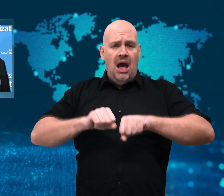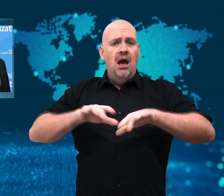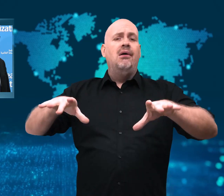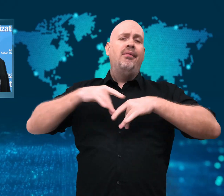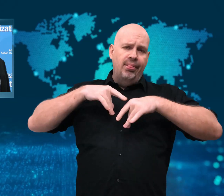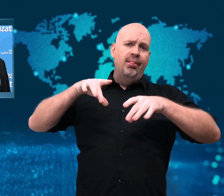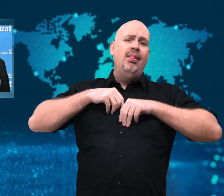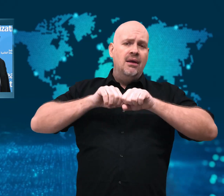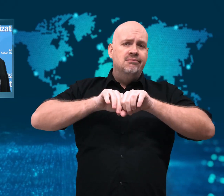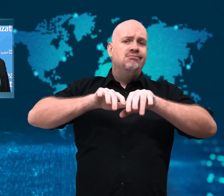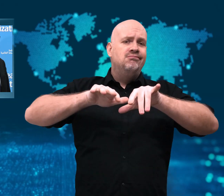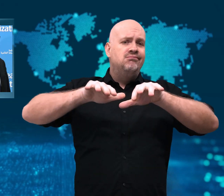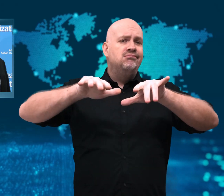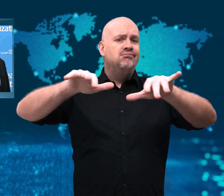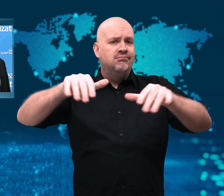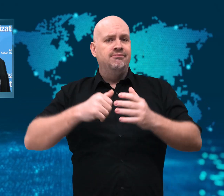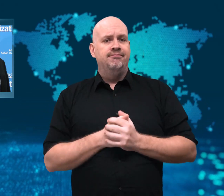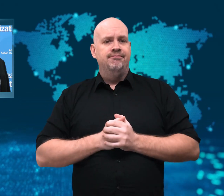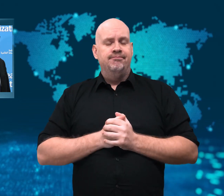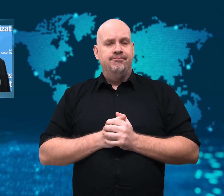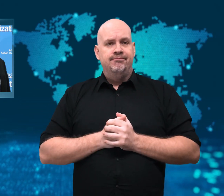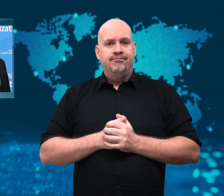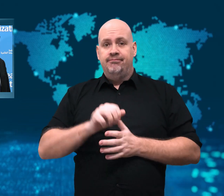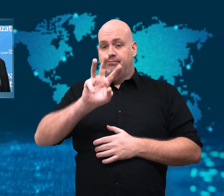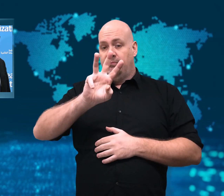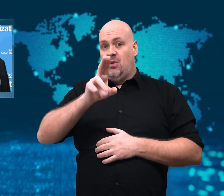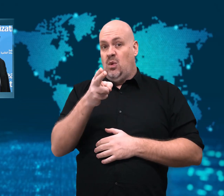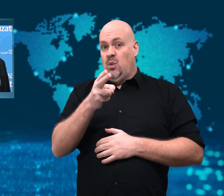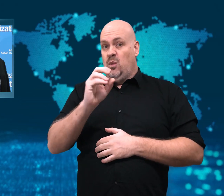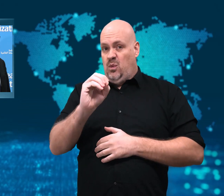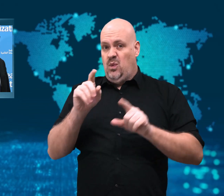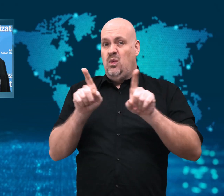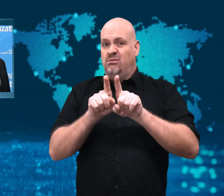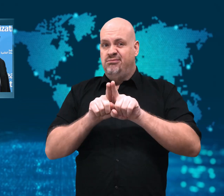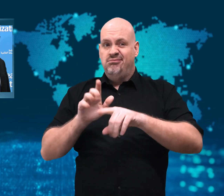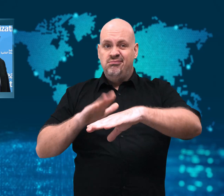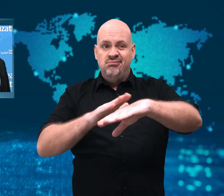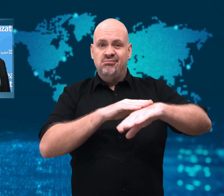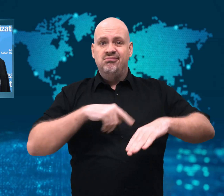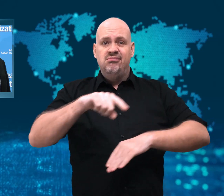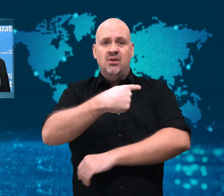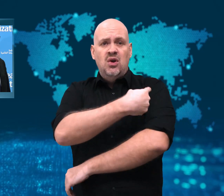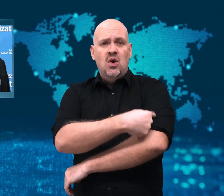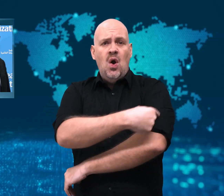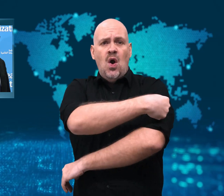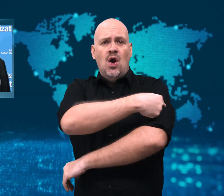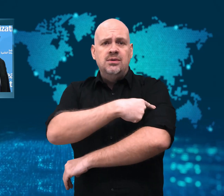whether from having had COVID-19 in the past or from